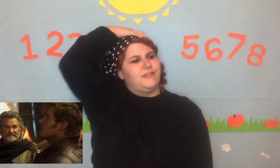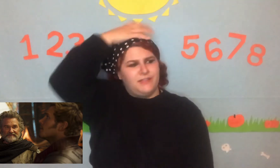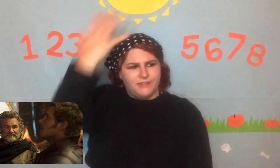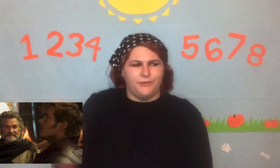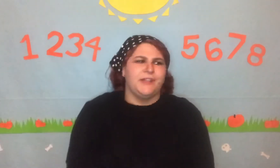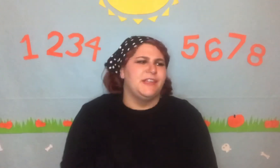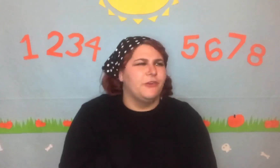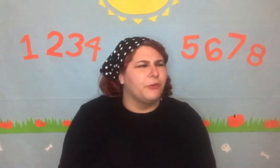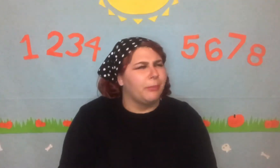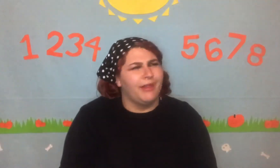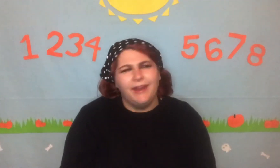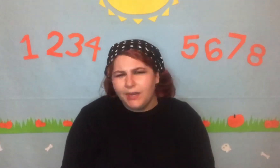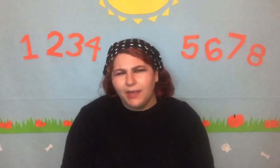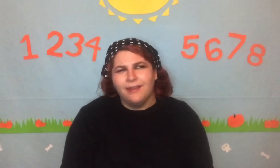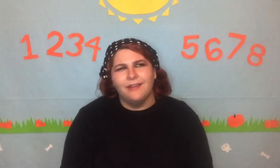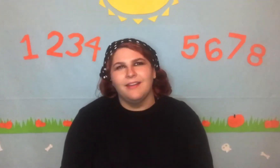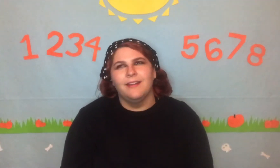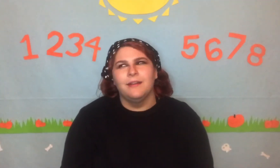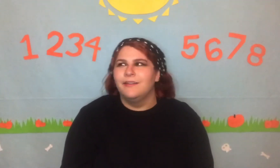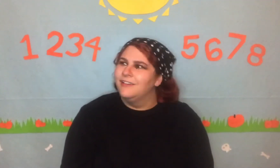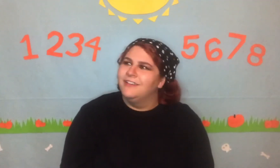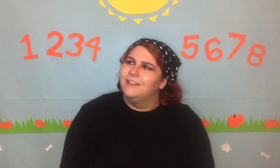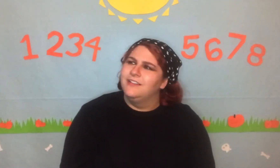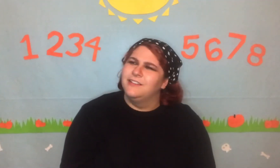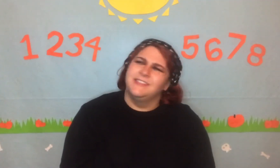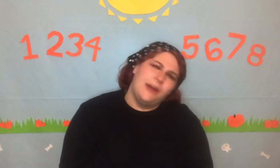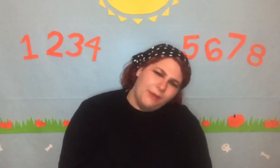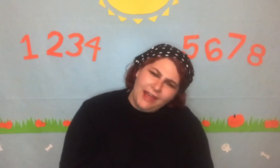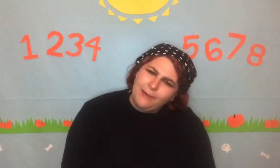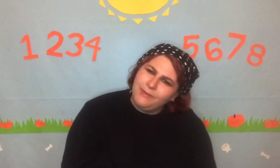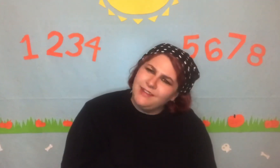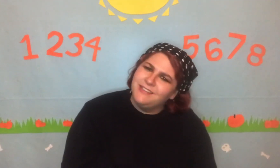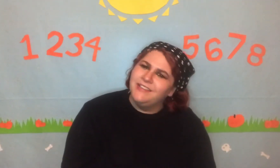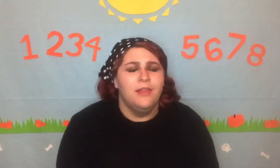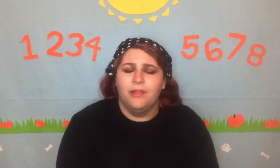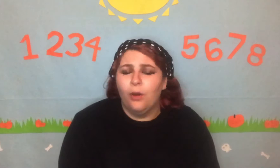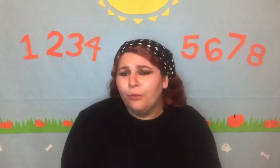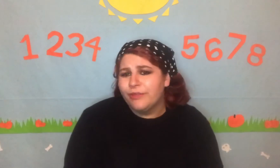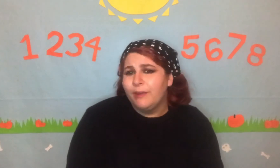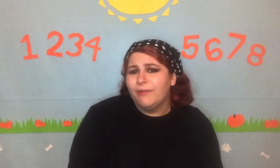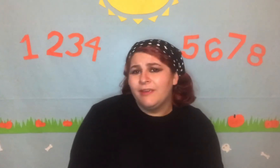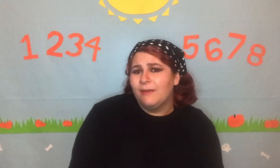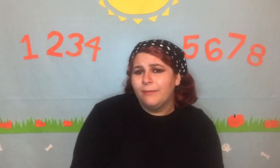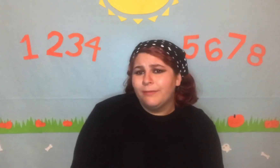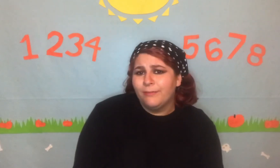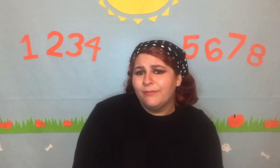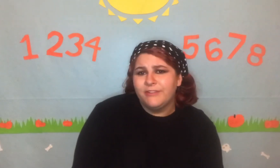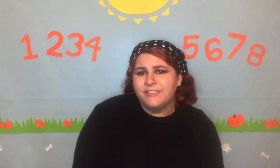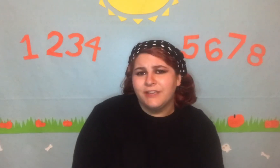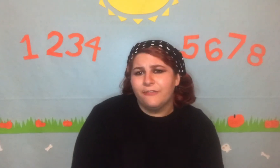so he could take over a planet - was that what happened? The whole thing with him discovering